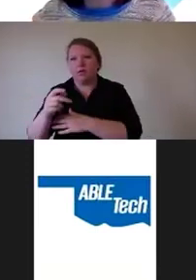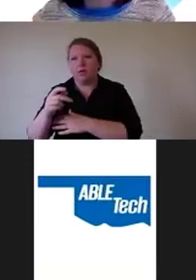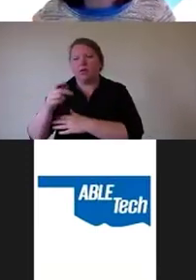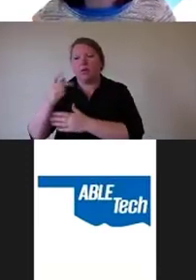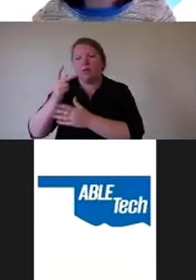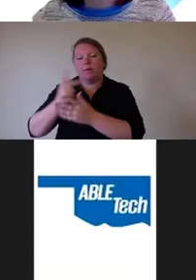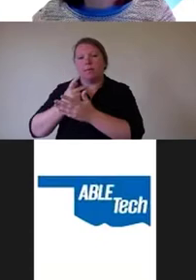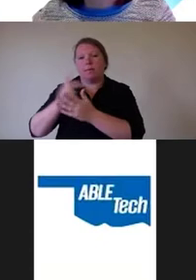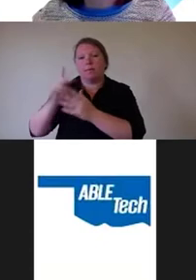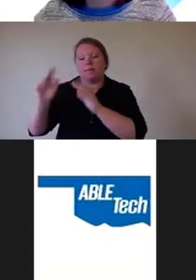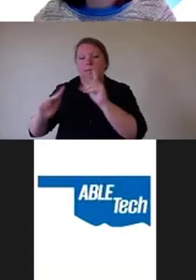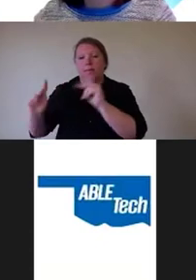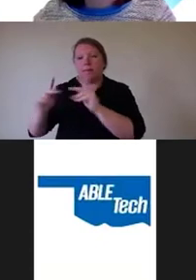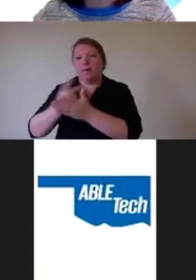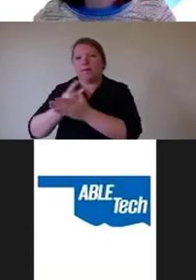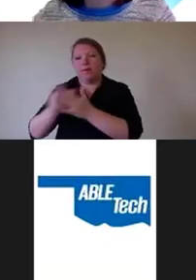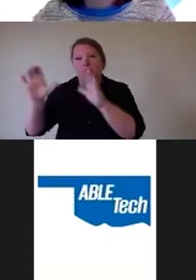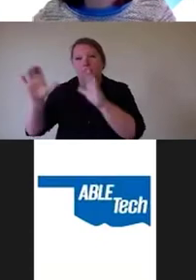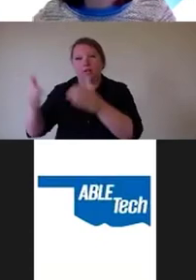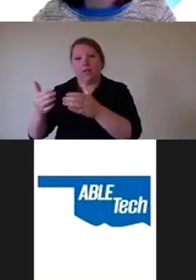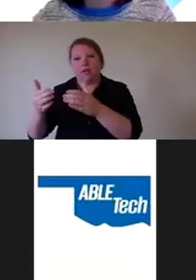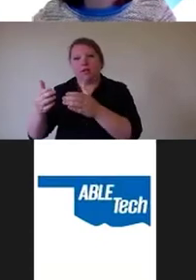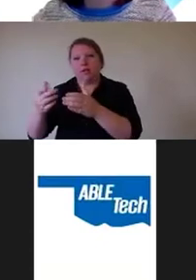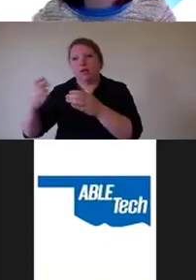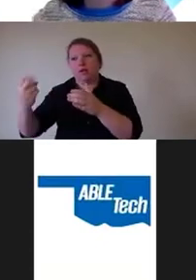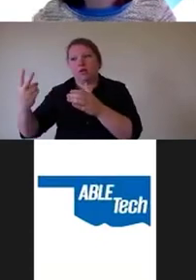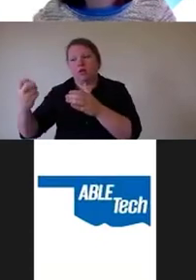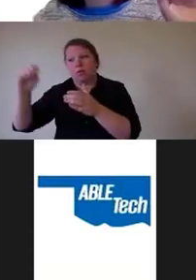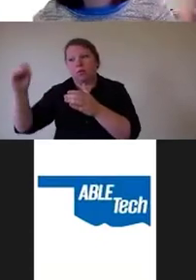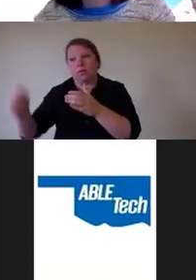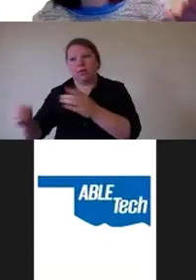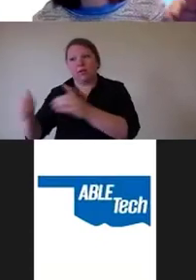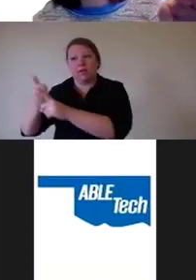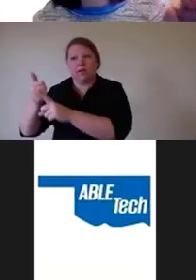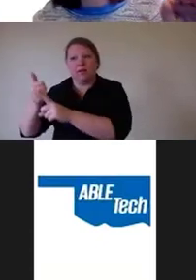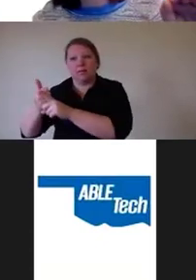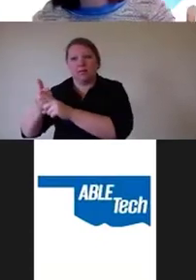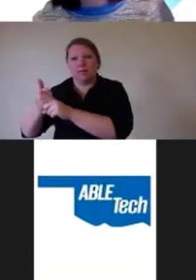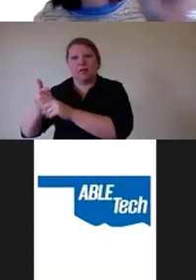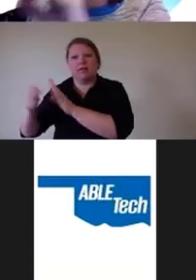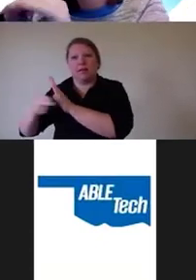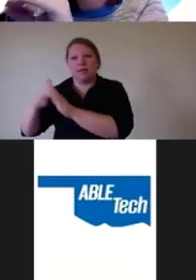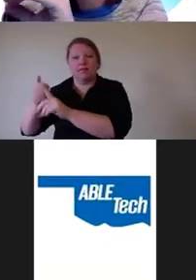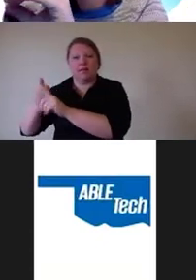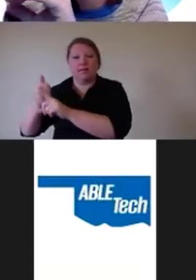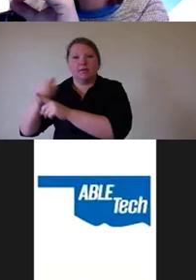So 12% identified as having a disability. The failure rate for people who are passing the,